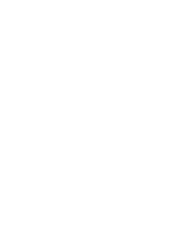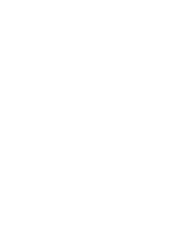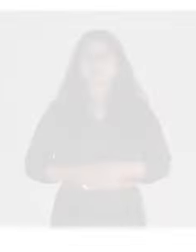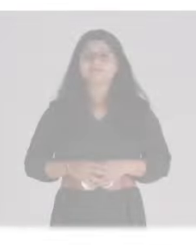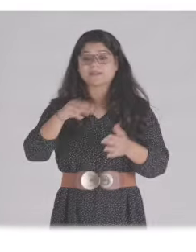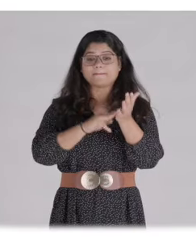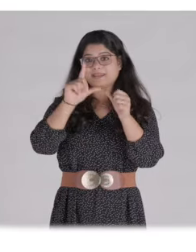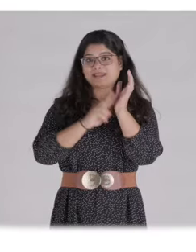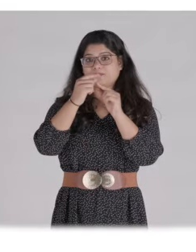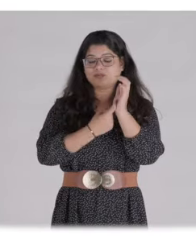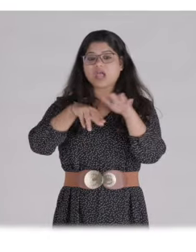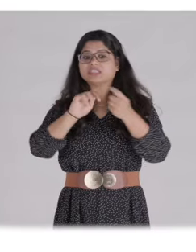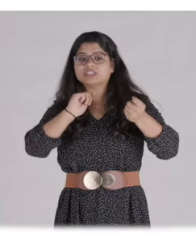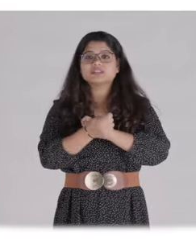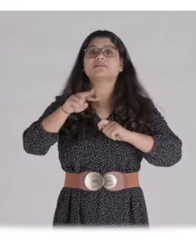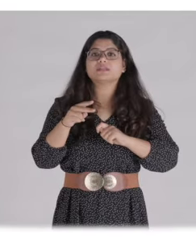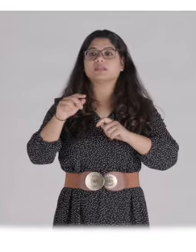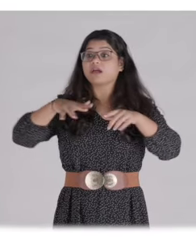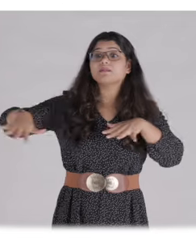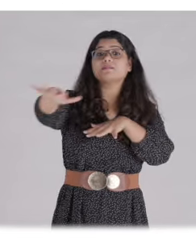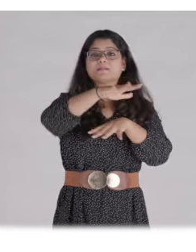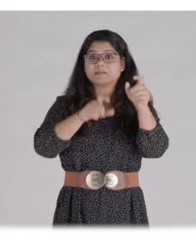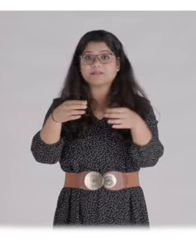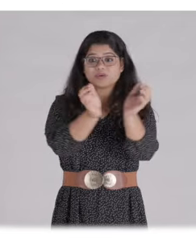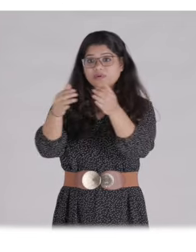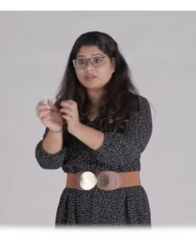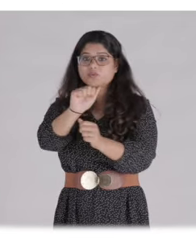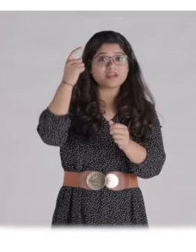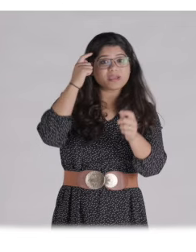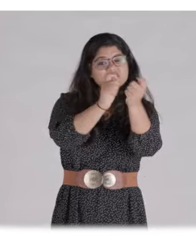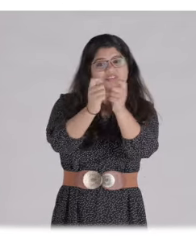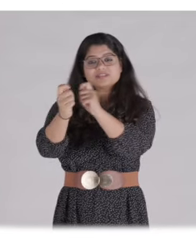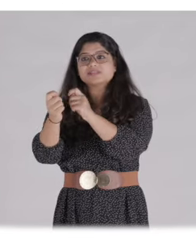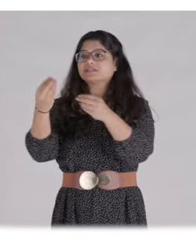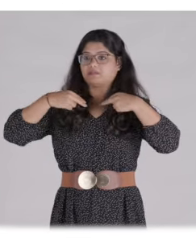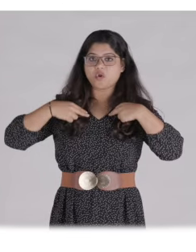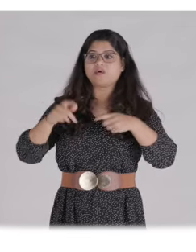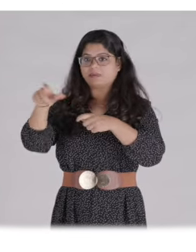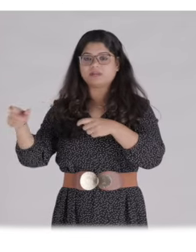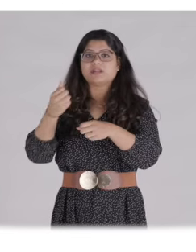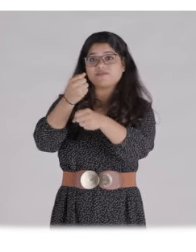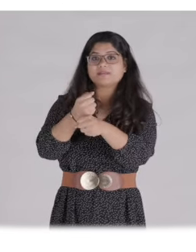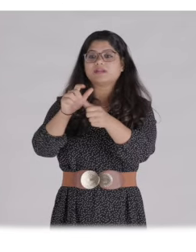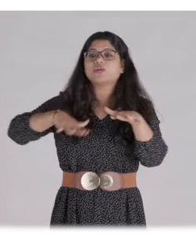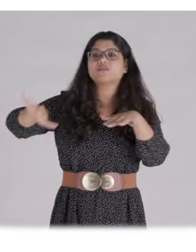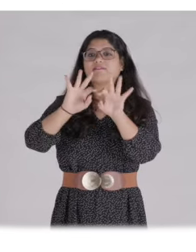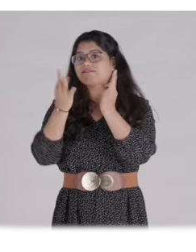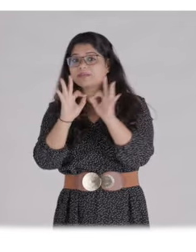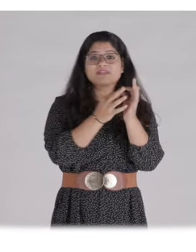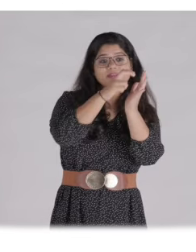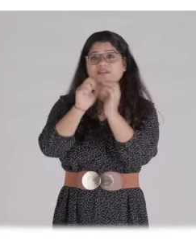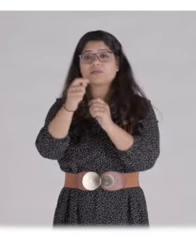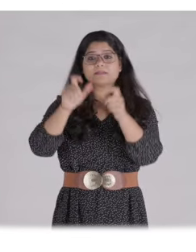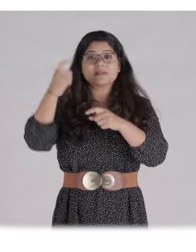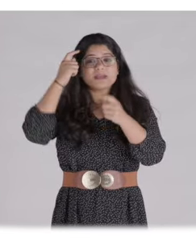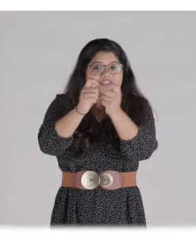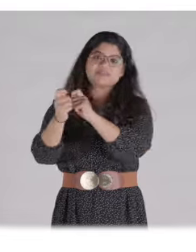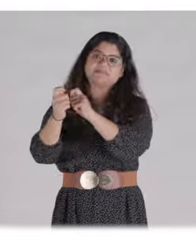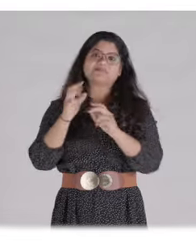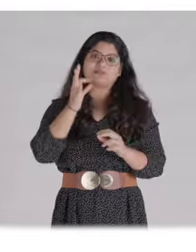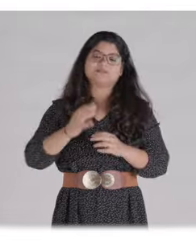On screen: Creating change in Malanpur meant involving the broader community around the plant and changing mindsets – including law and order, the administration, and local families and villages.